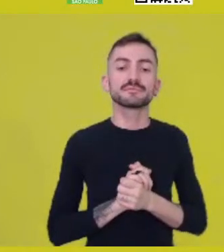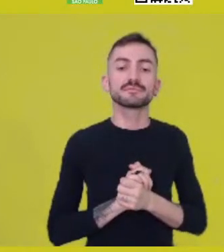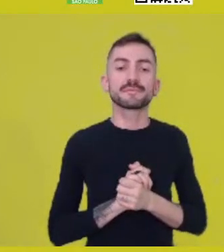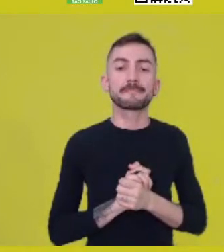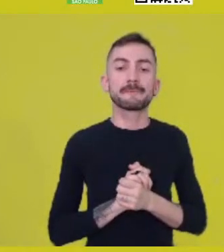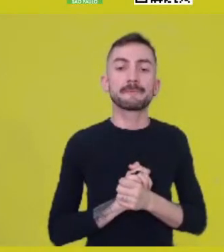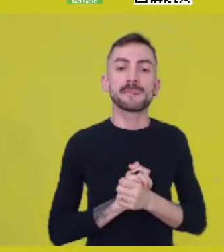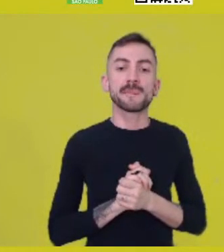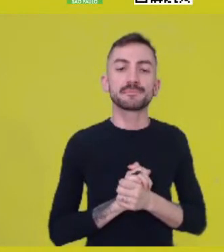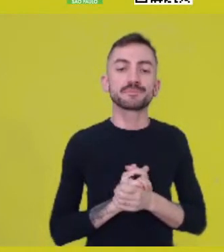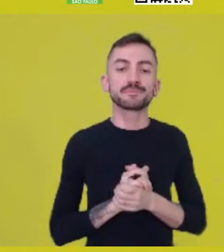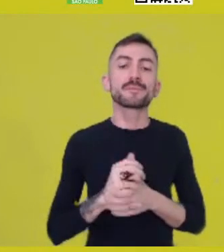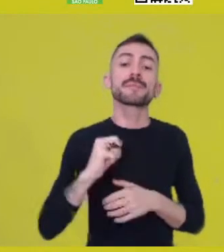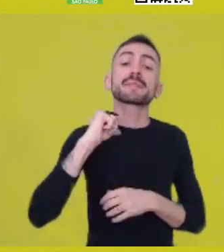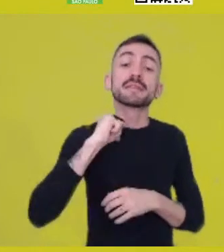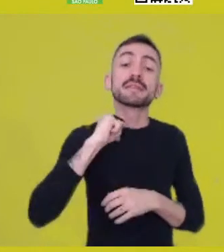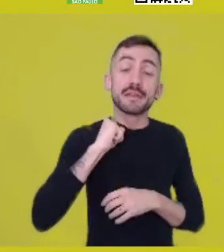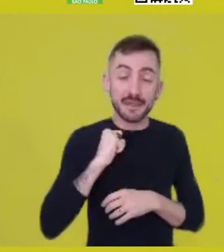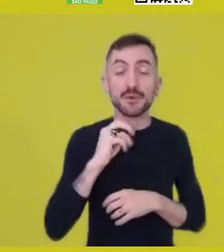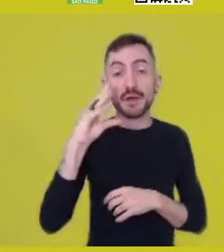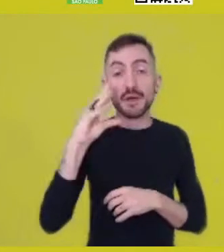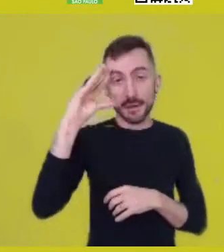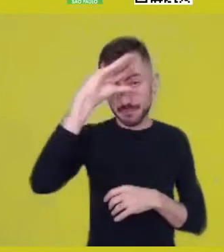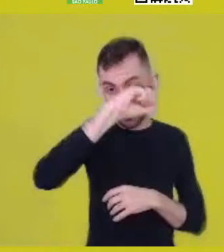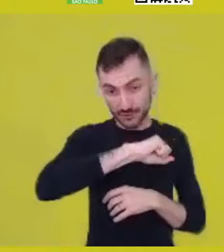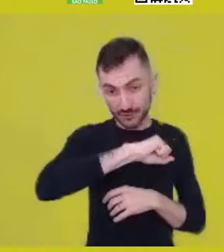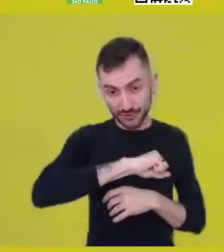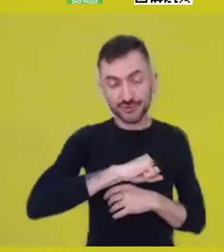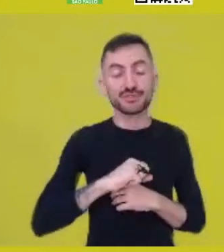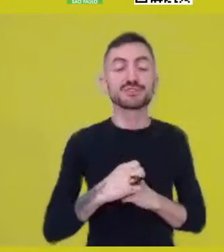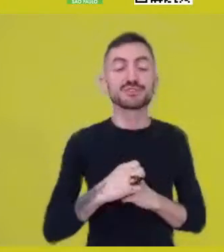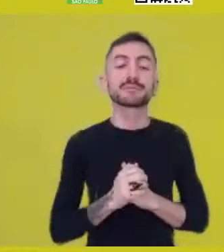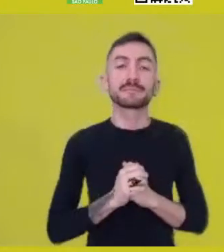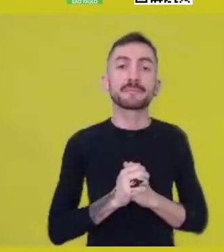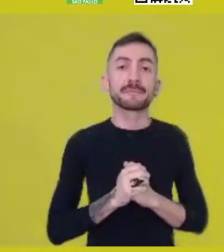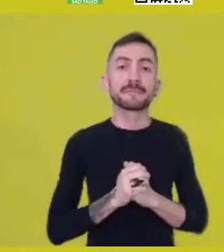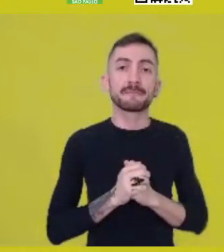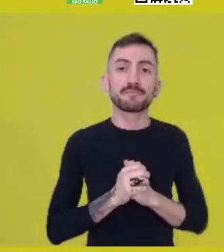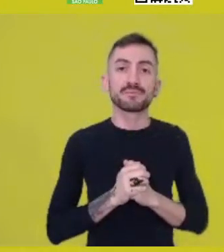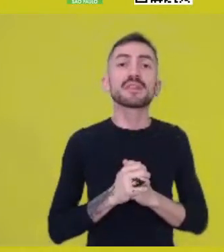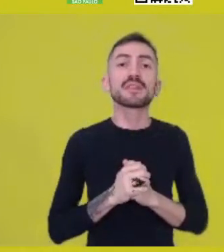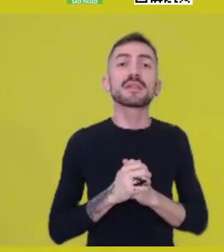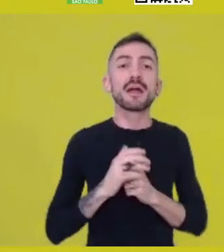to think a little bit more